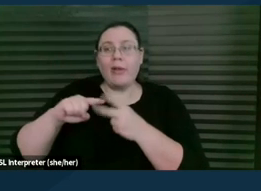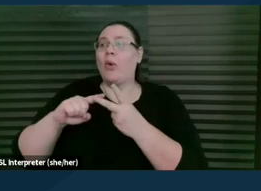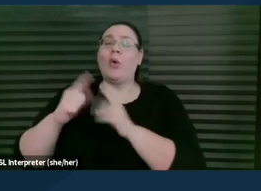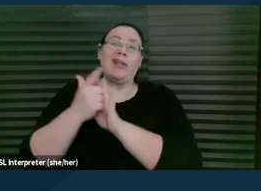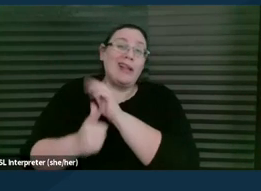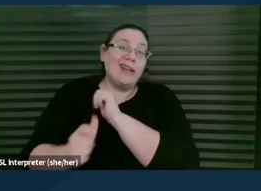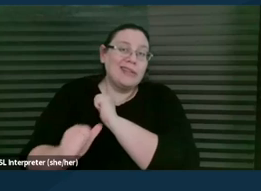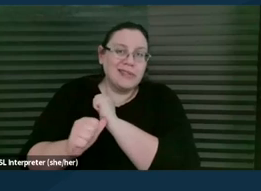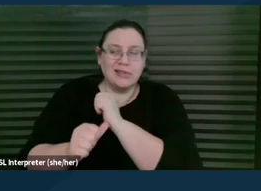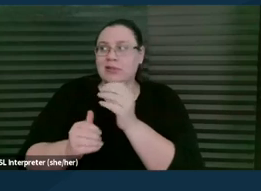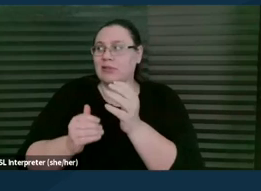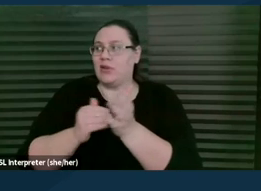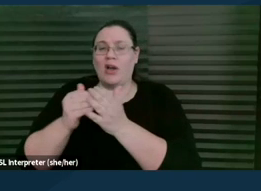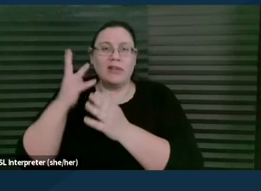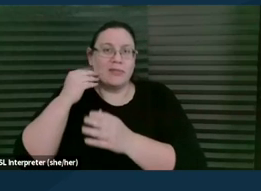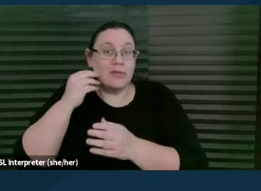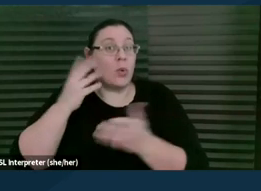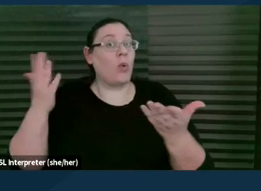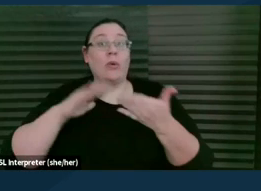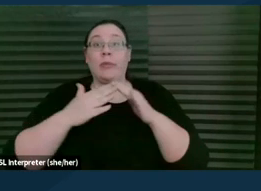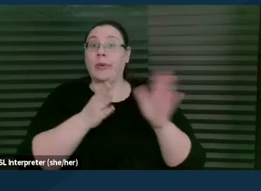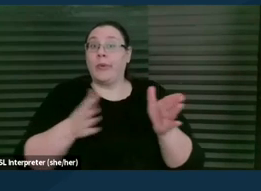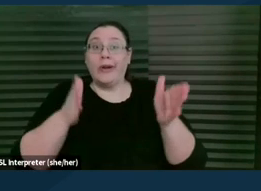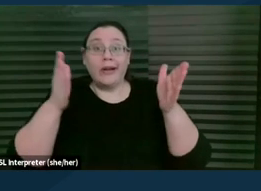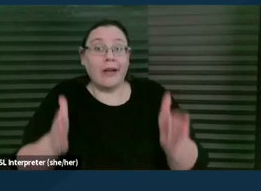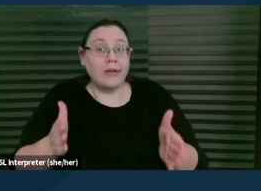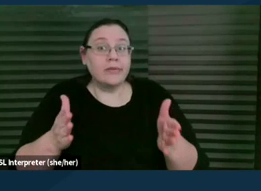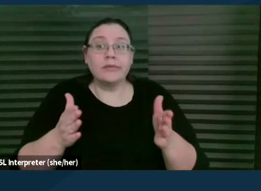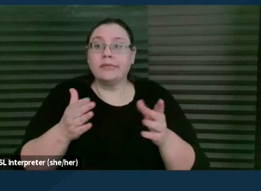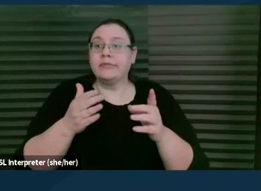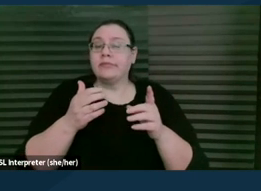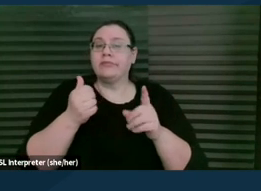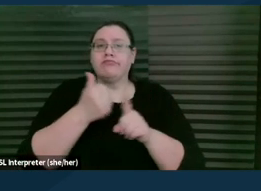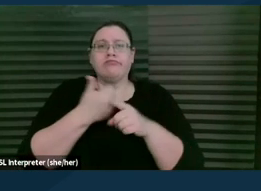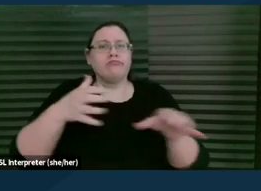Community organizers who are deeply knowledgeable about the law